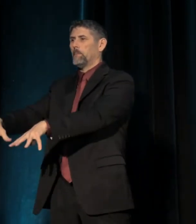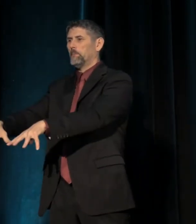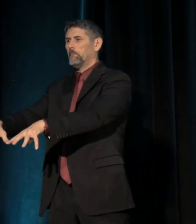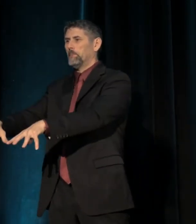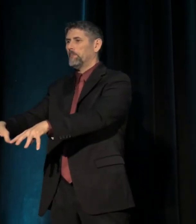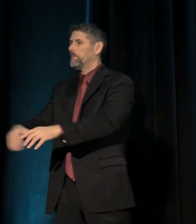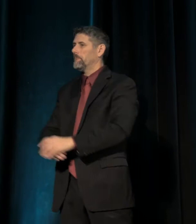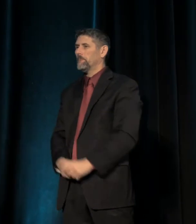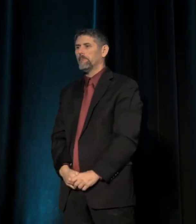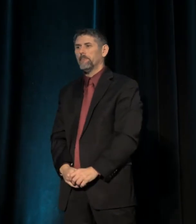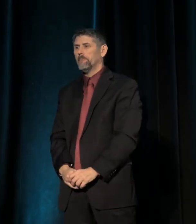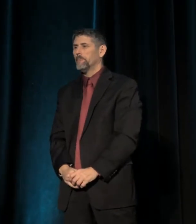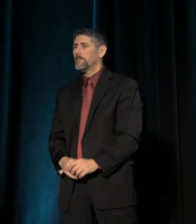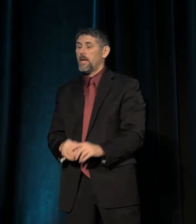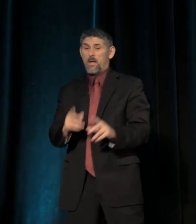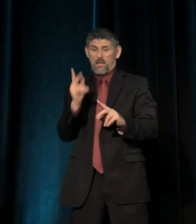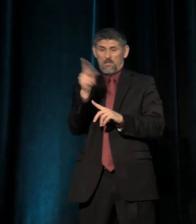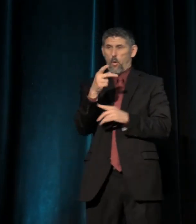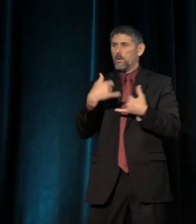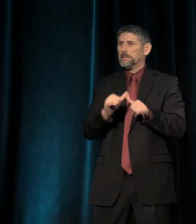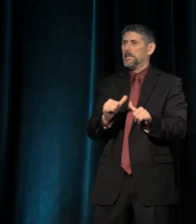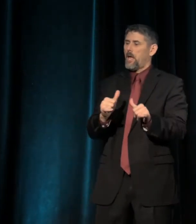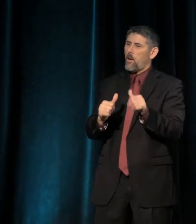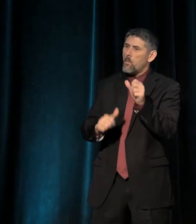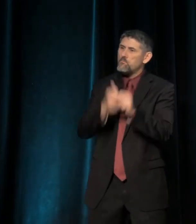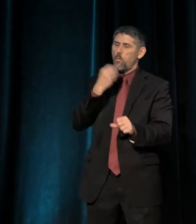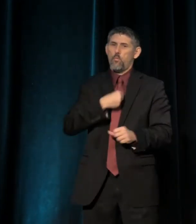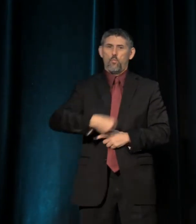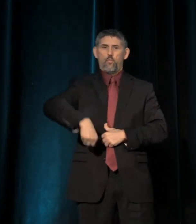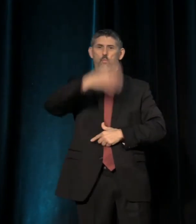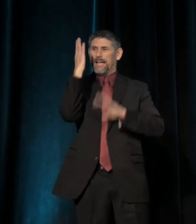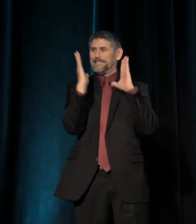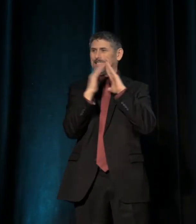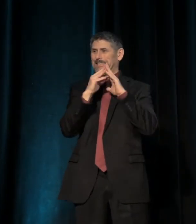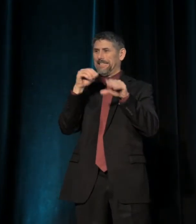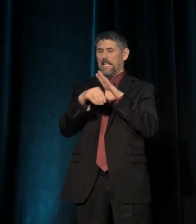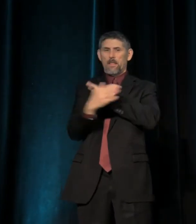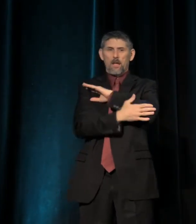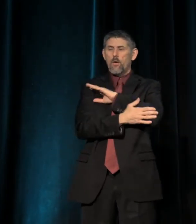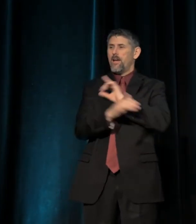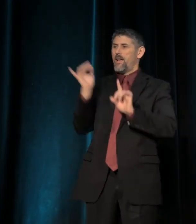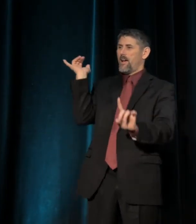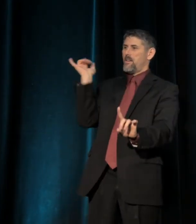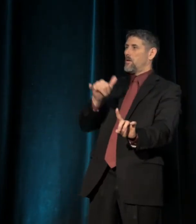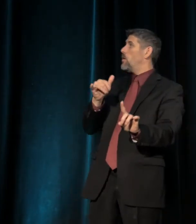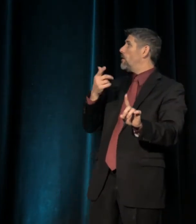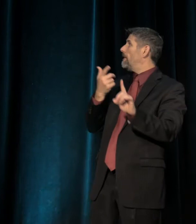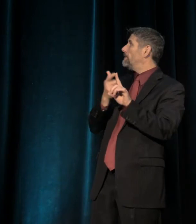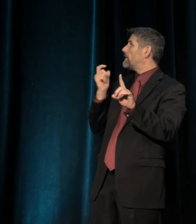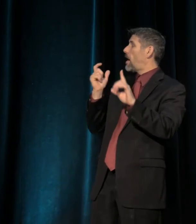Portland remains the whitest city, major city in the country. These are maps from the city, from the city itself,